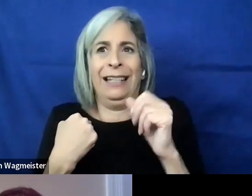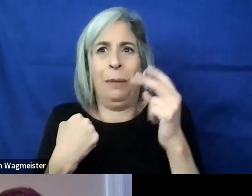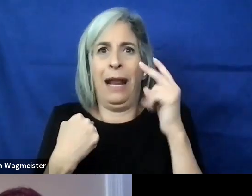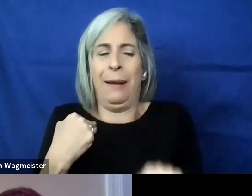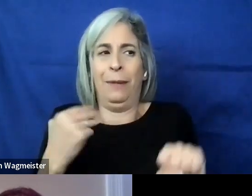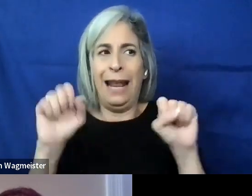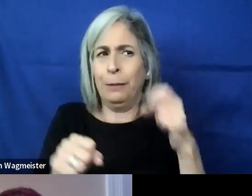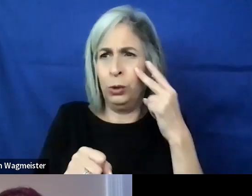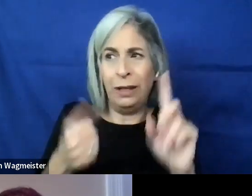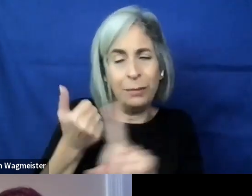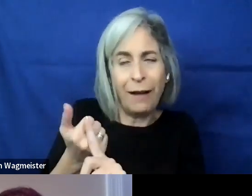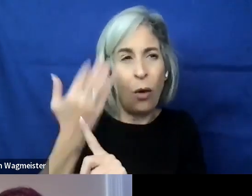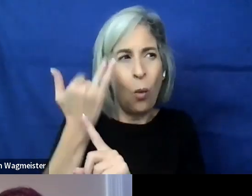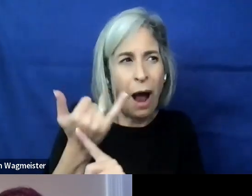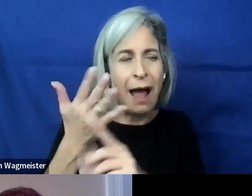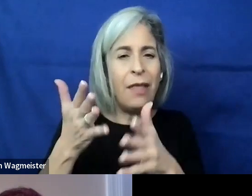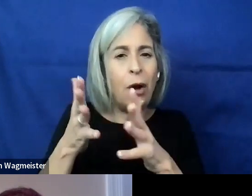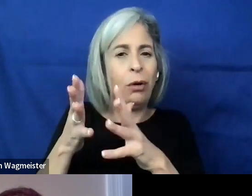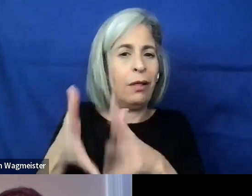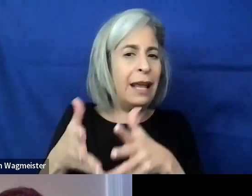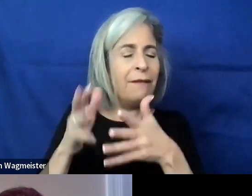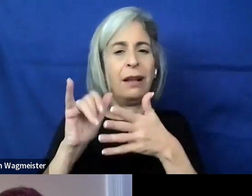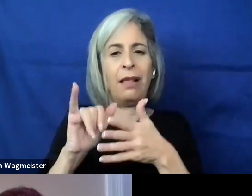Because they are living the dark every day.